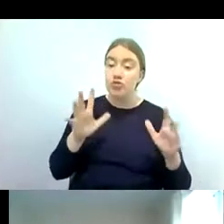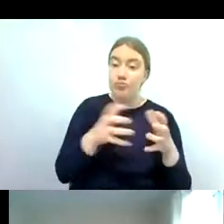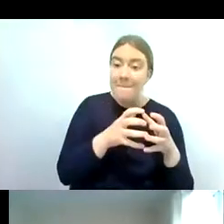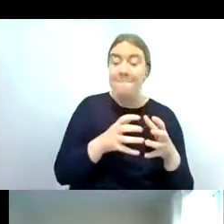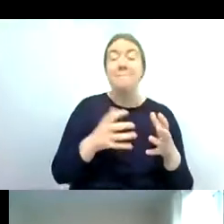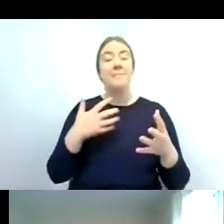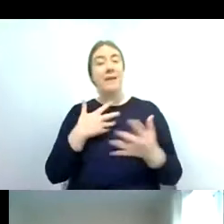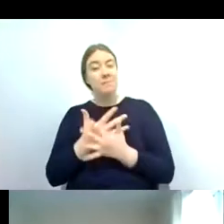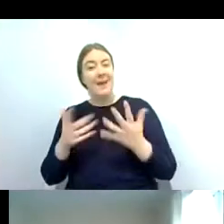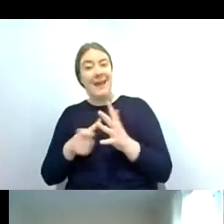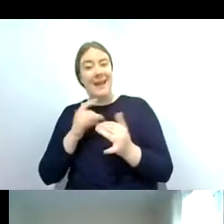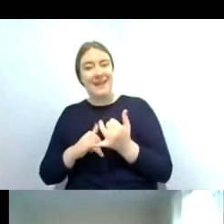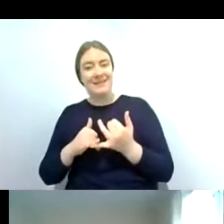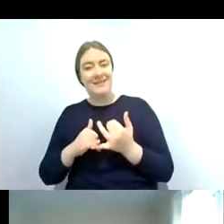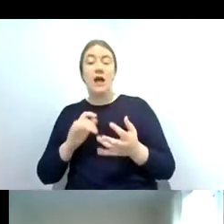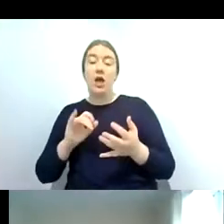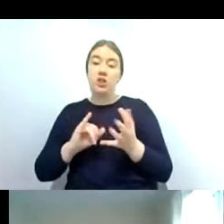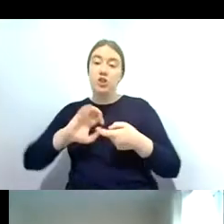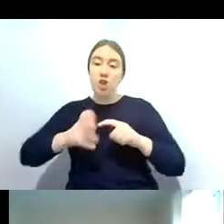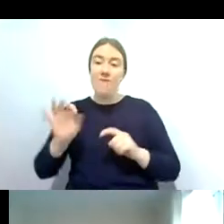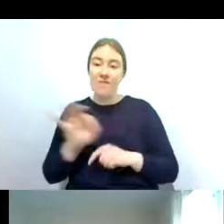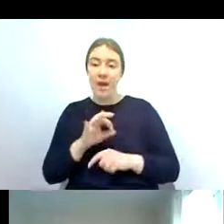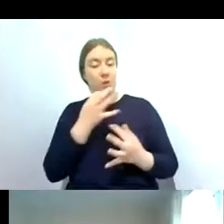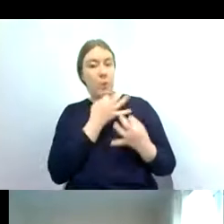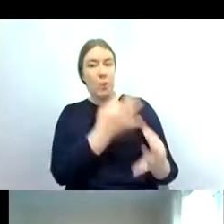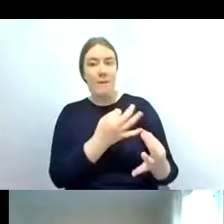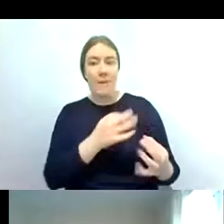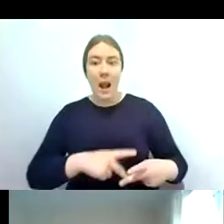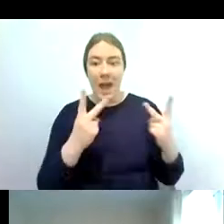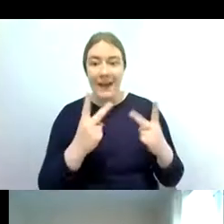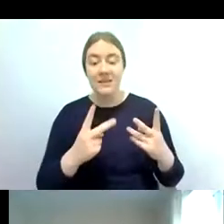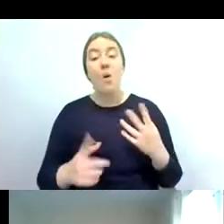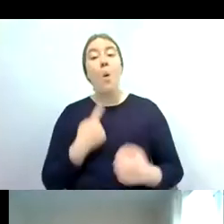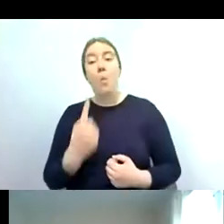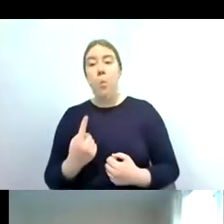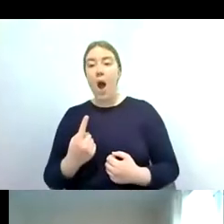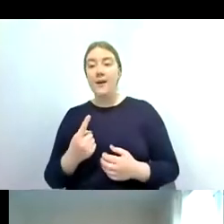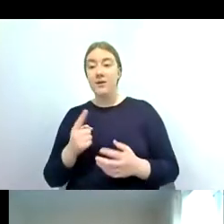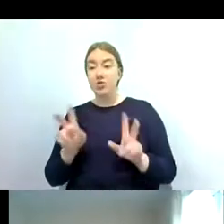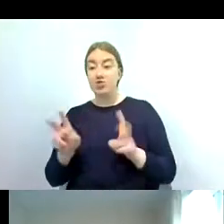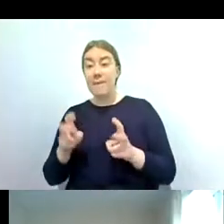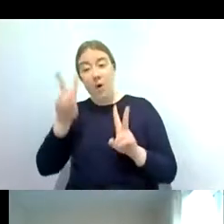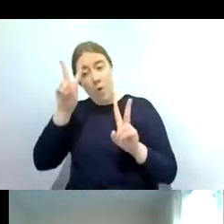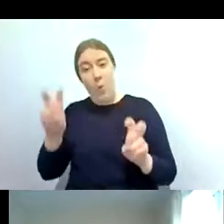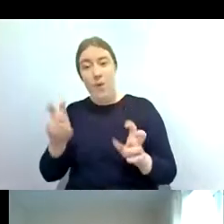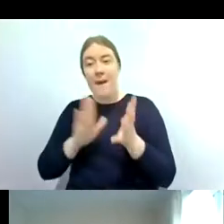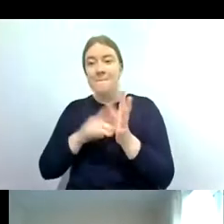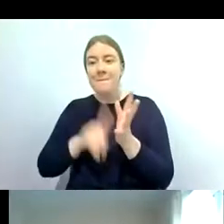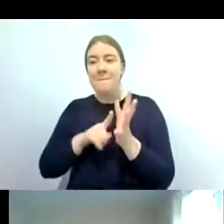and another method that isn't really favorable is a malaise trap a malaise trap is a a killing trap